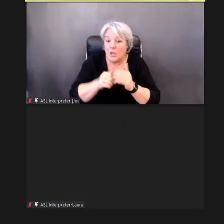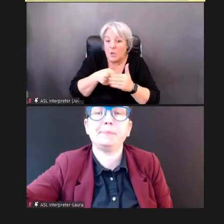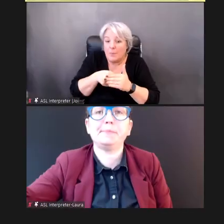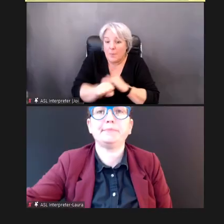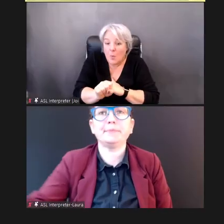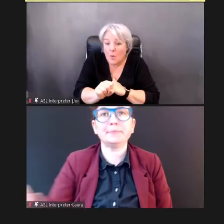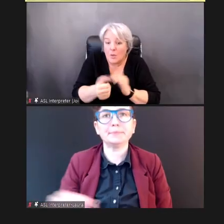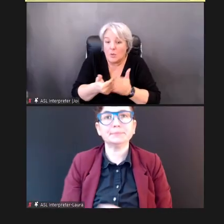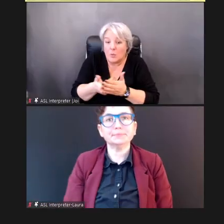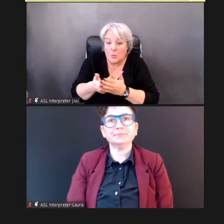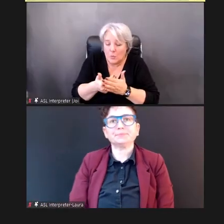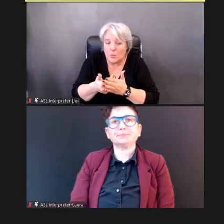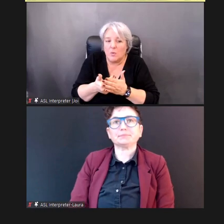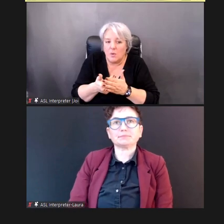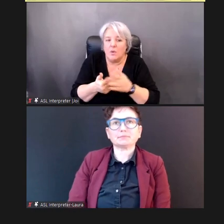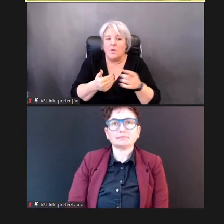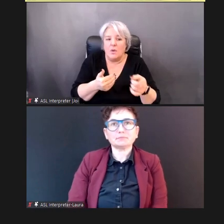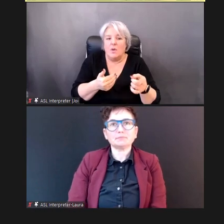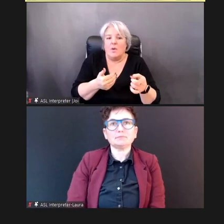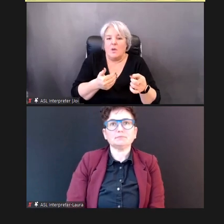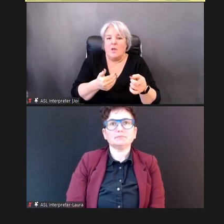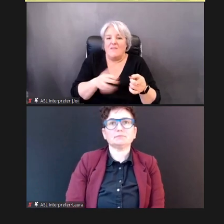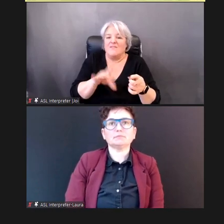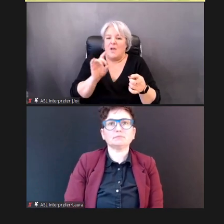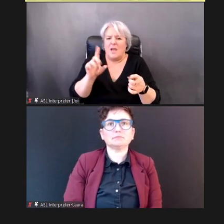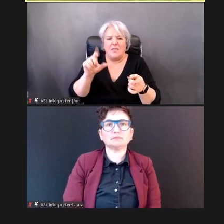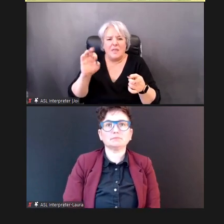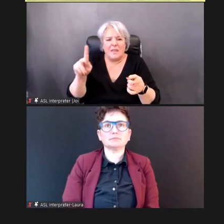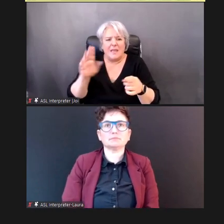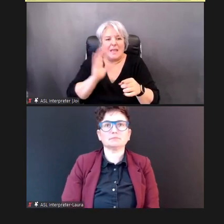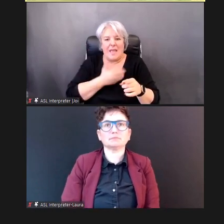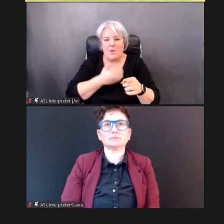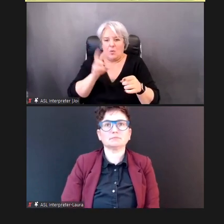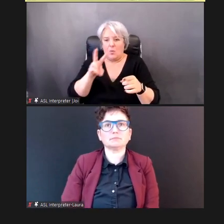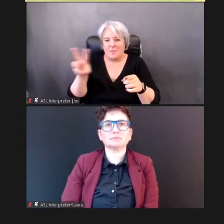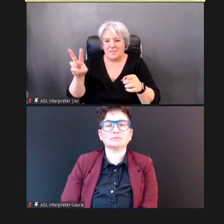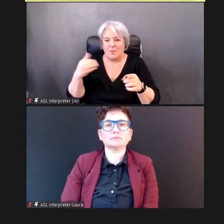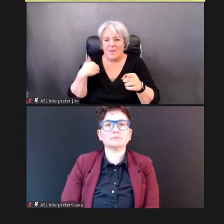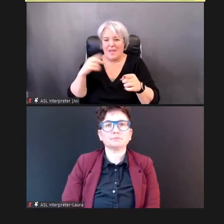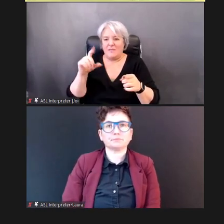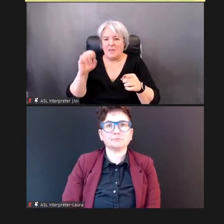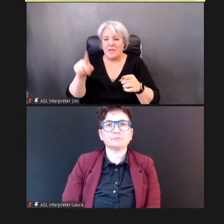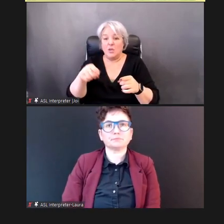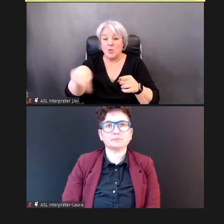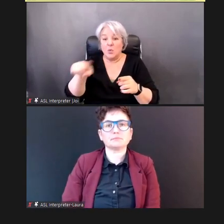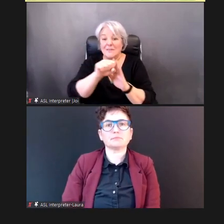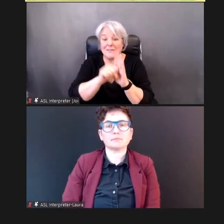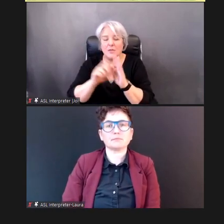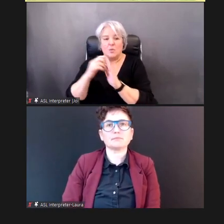on our Web site -- when you look for information on finding an audiologist.